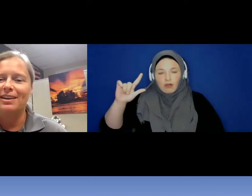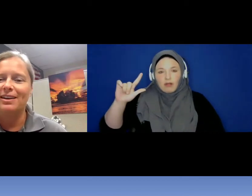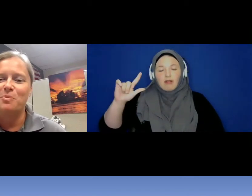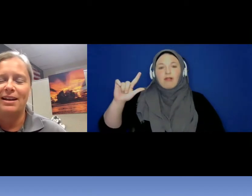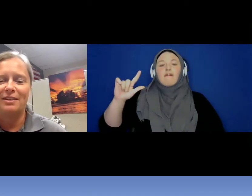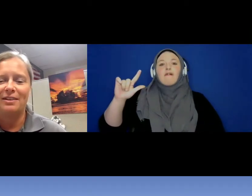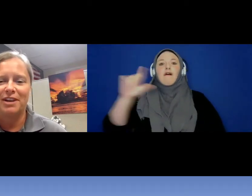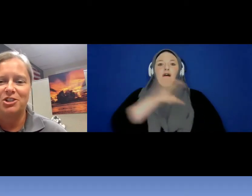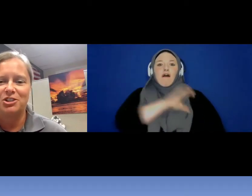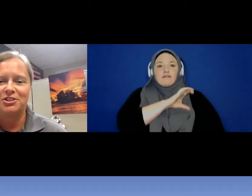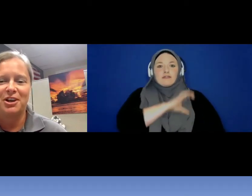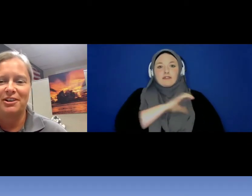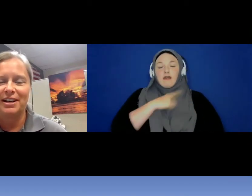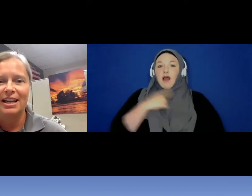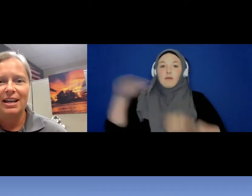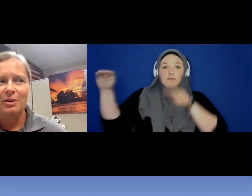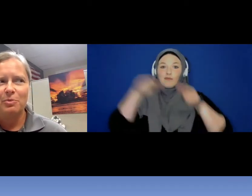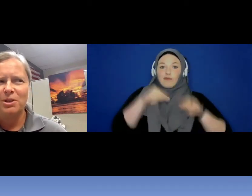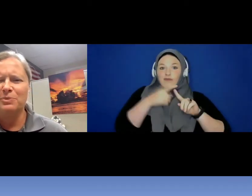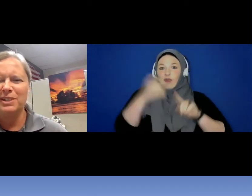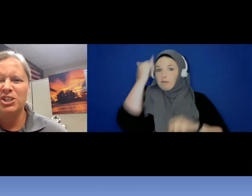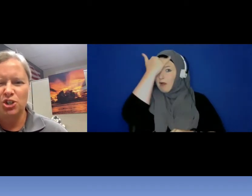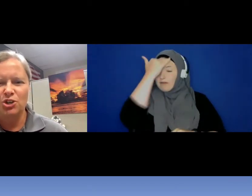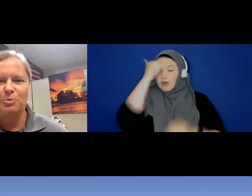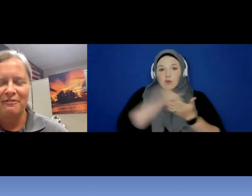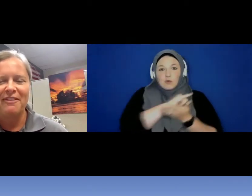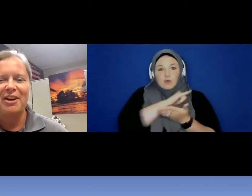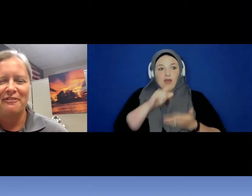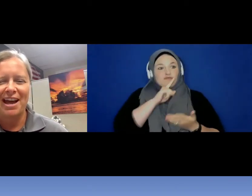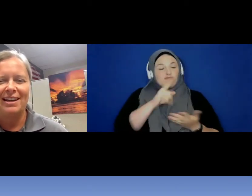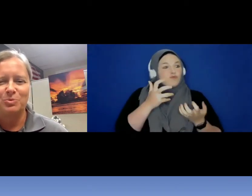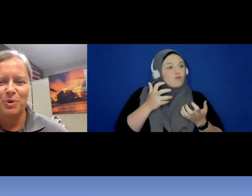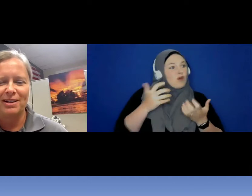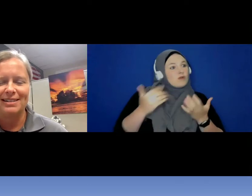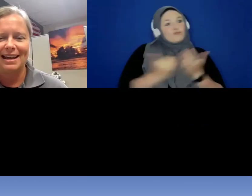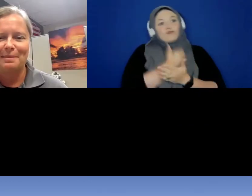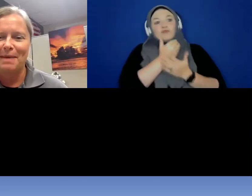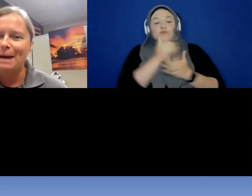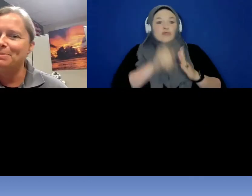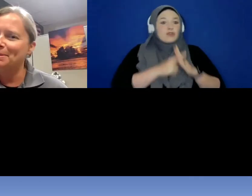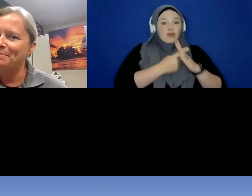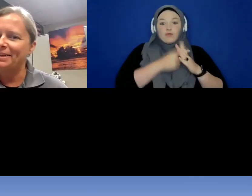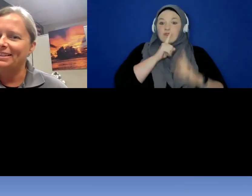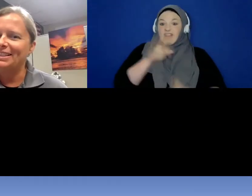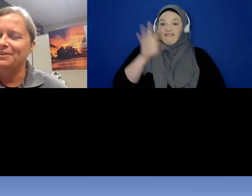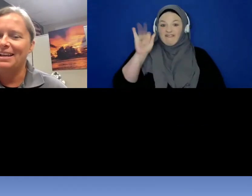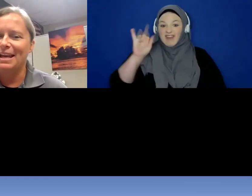and wanted a fresh start. Wasn't really sure where Fairfax was on a map but here I am